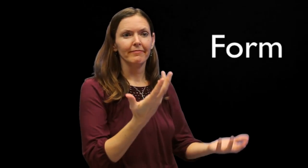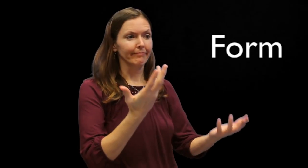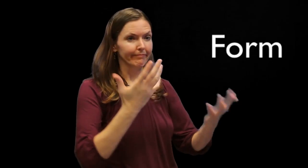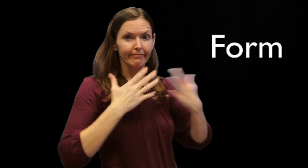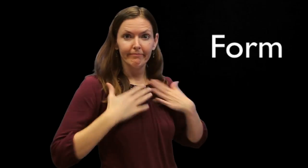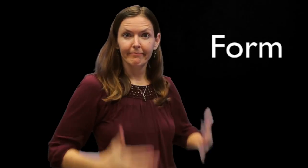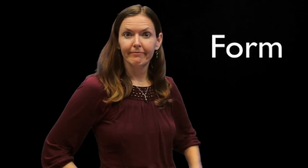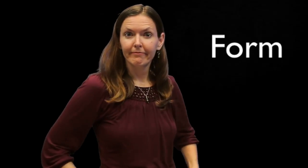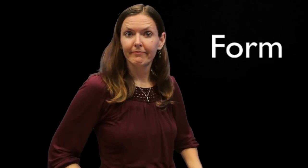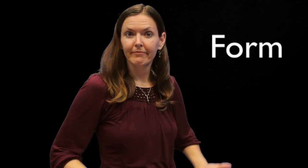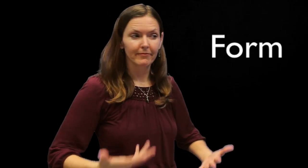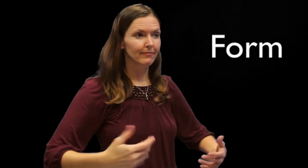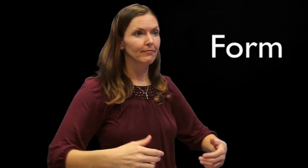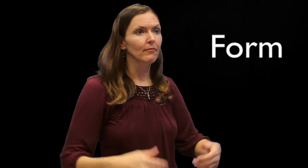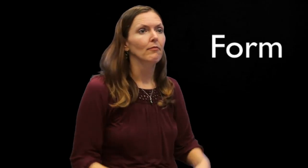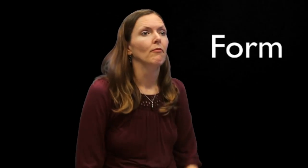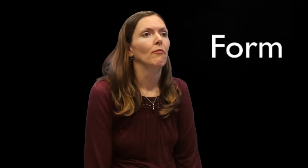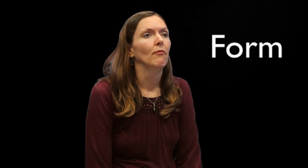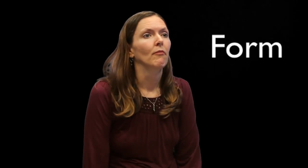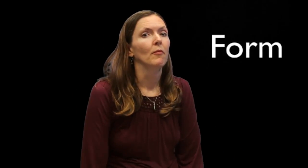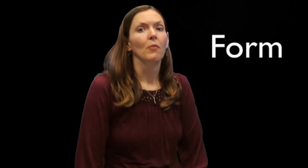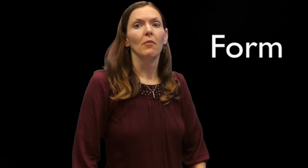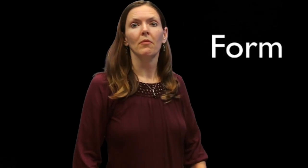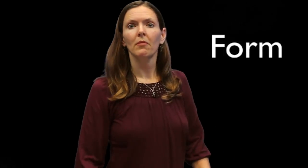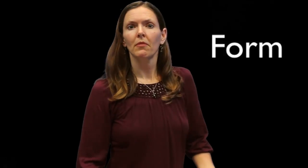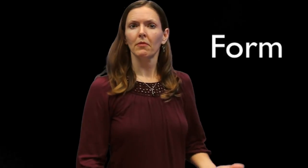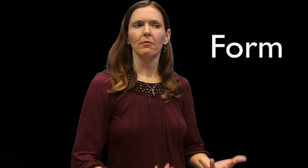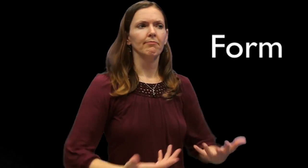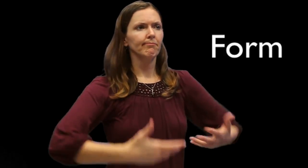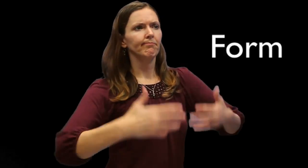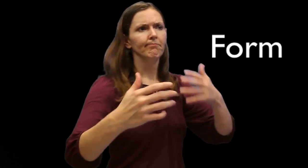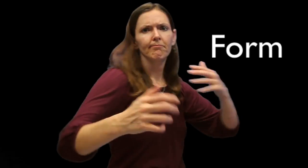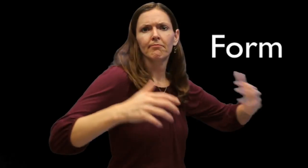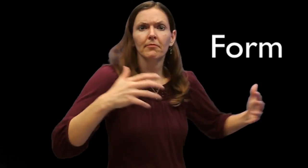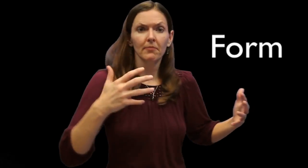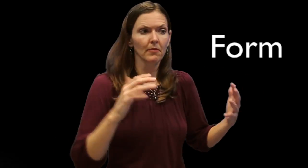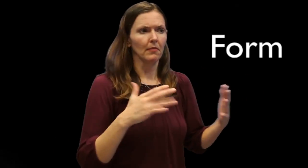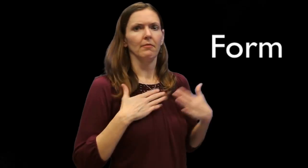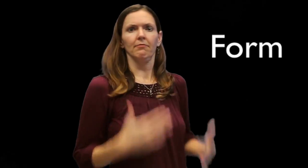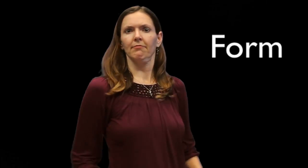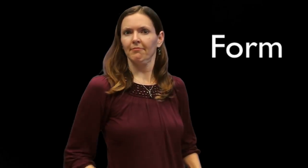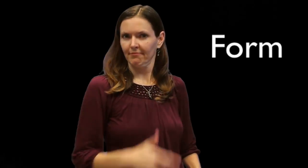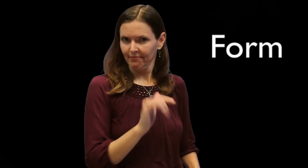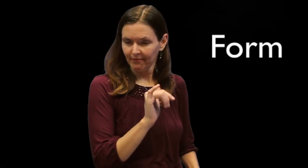For instance, your posture, poor posture and good posture as well as your general physical movements.